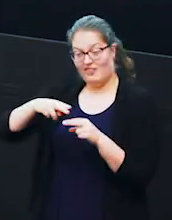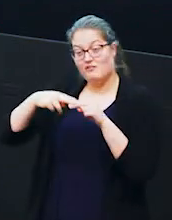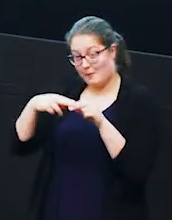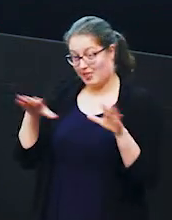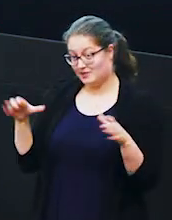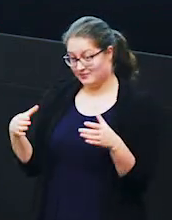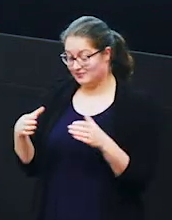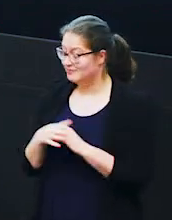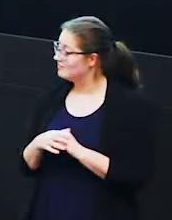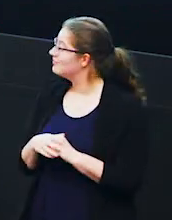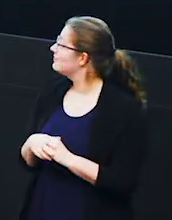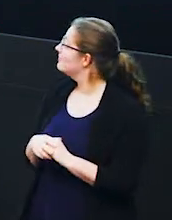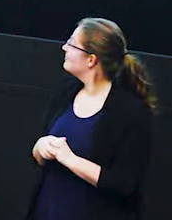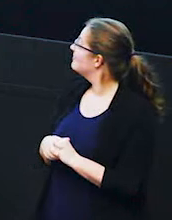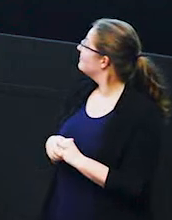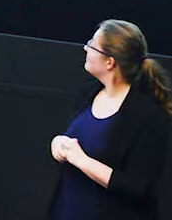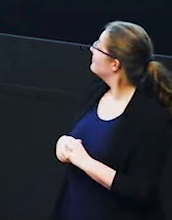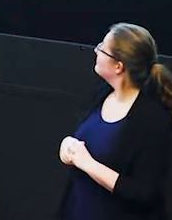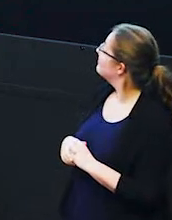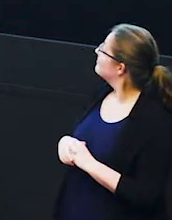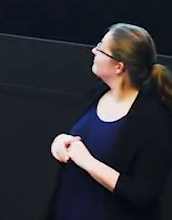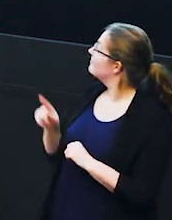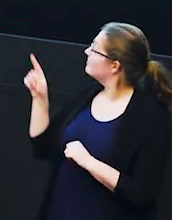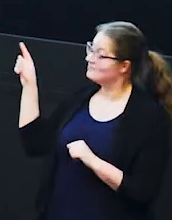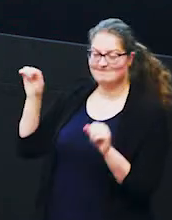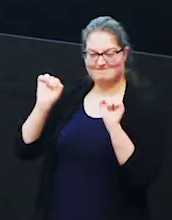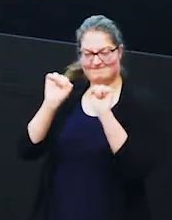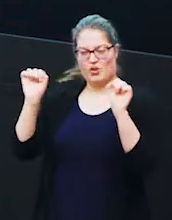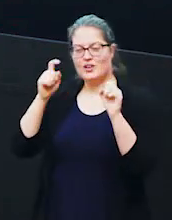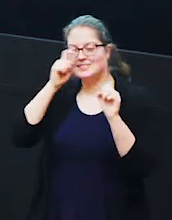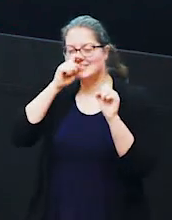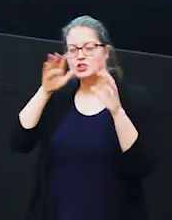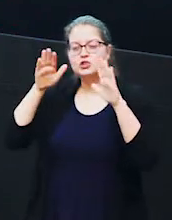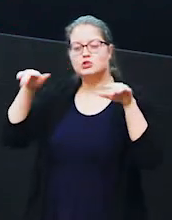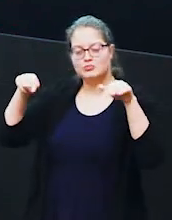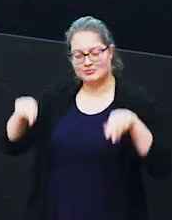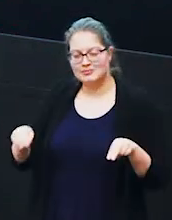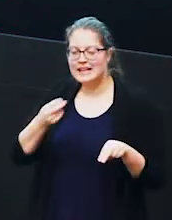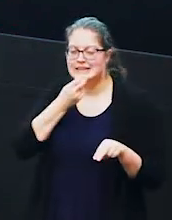and then you've also got beetlejuices sisters children so her nieces and nephews